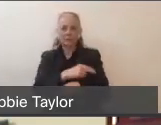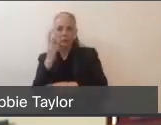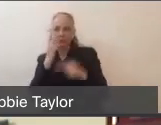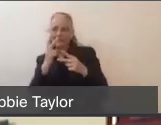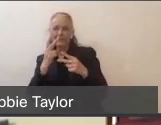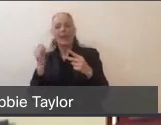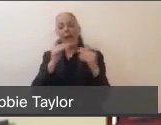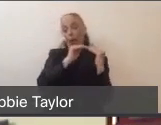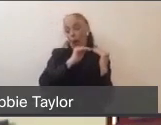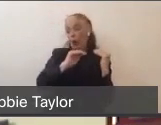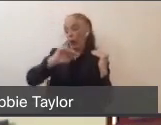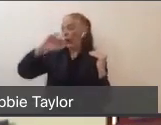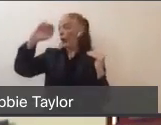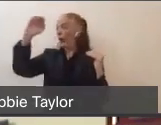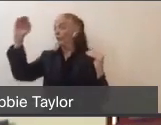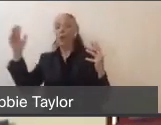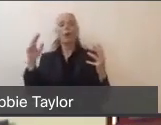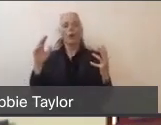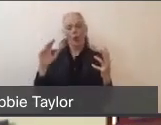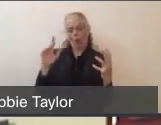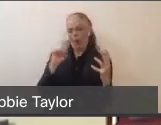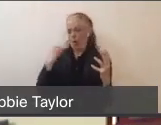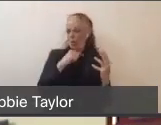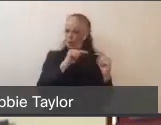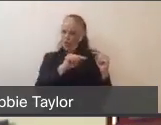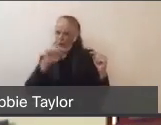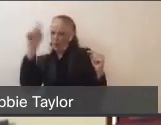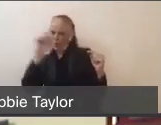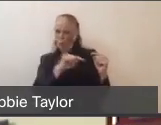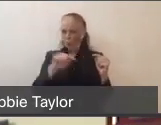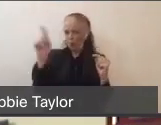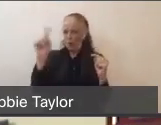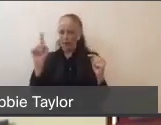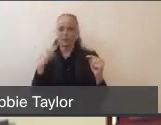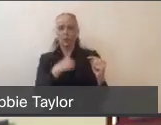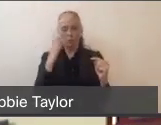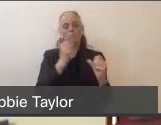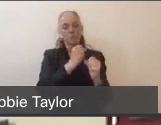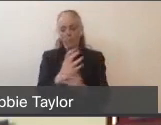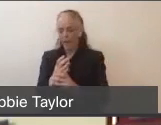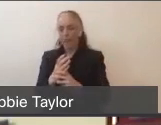and where we are in that surge. And we will continue to stay ahead of that surge. So what the North Bay Incident Management Team